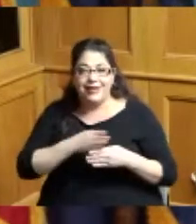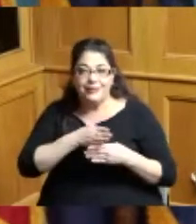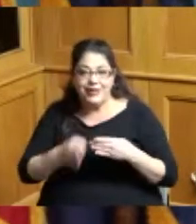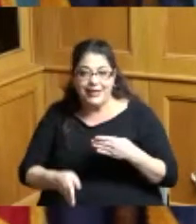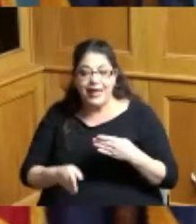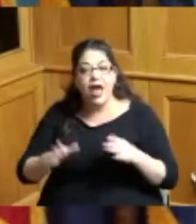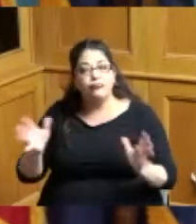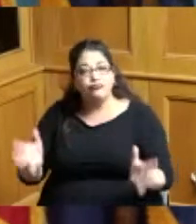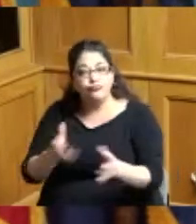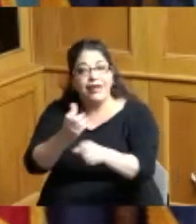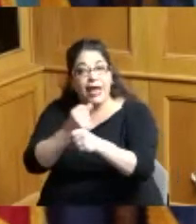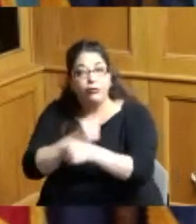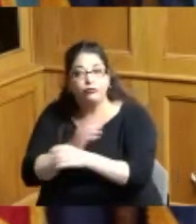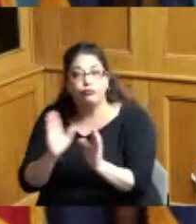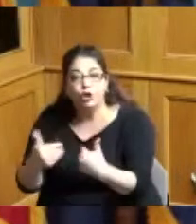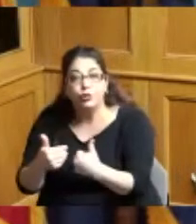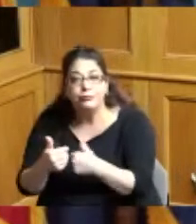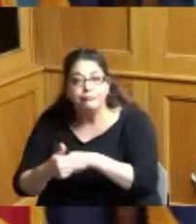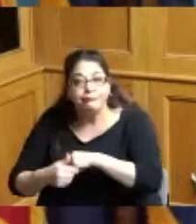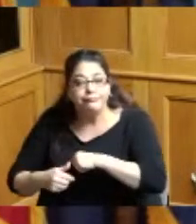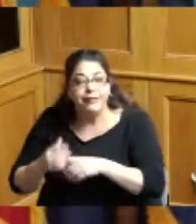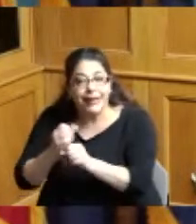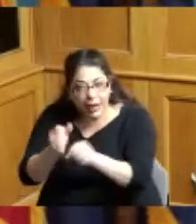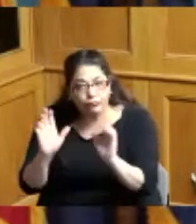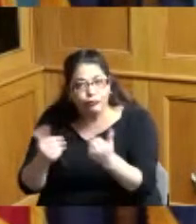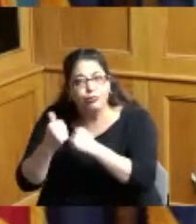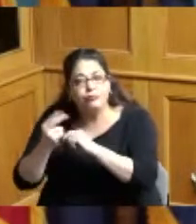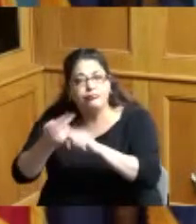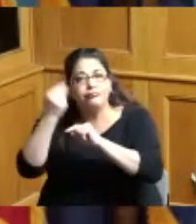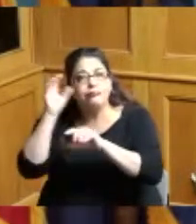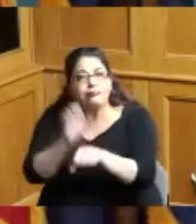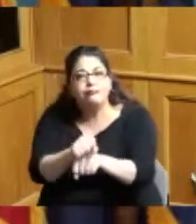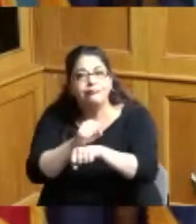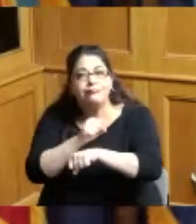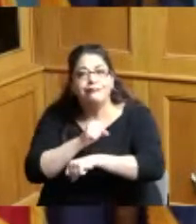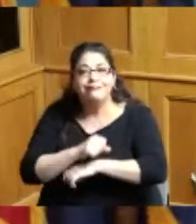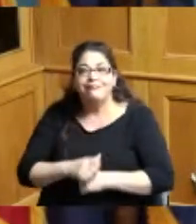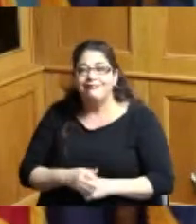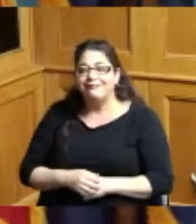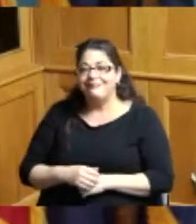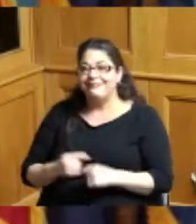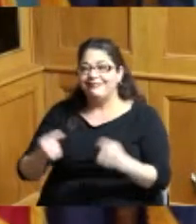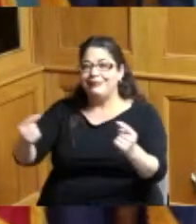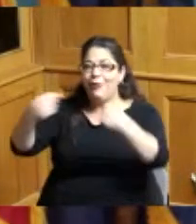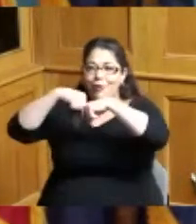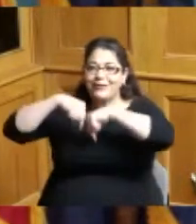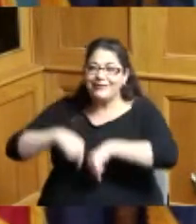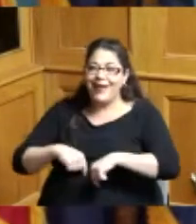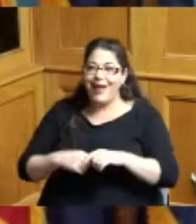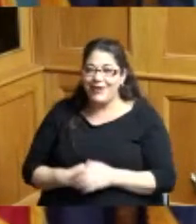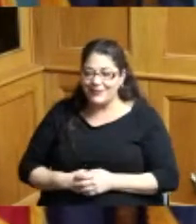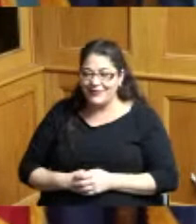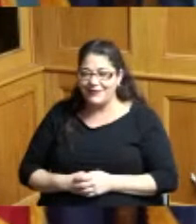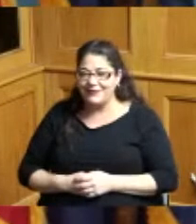you get a room come on down book the rooms this is a great opportunity for us particularly at